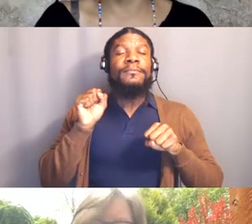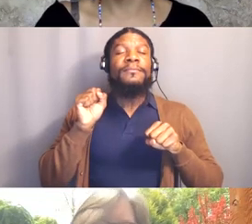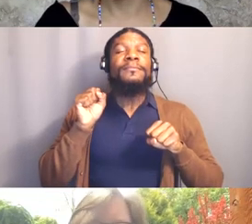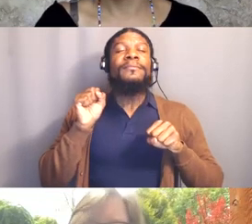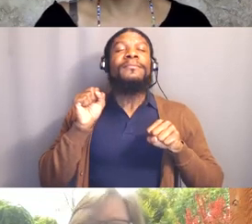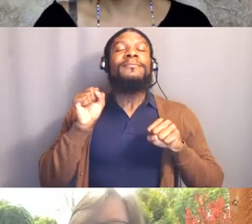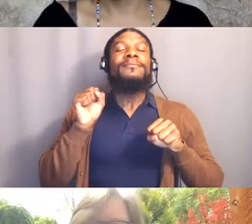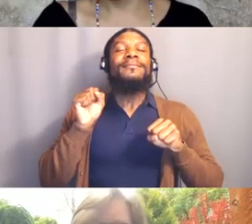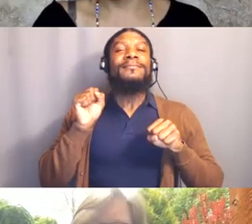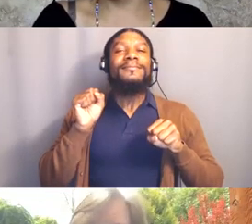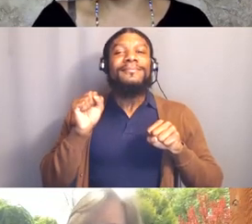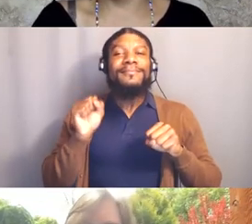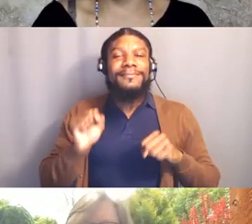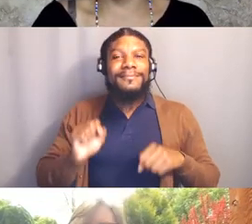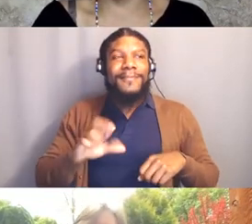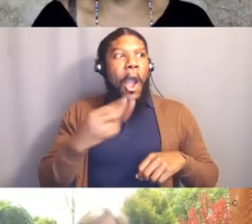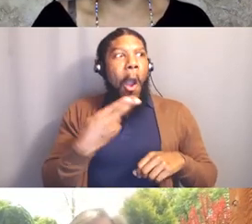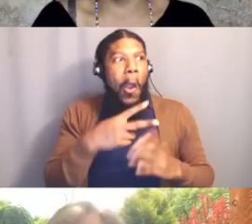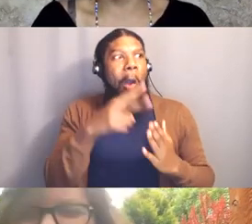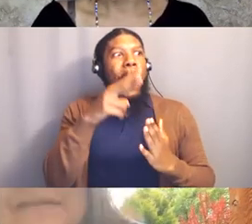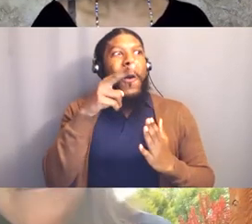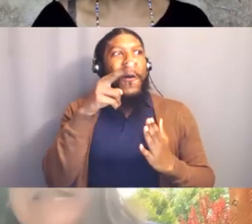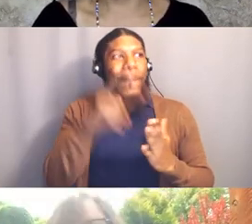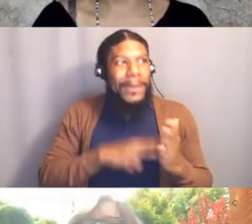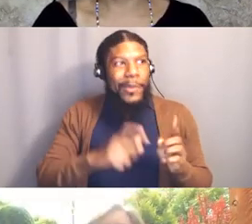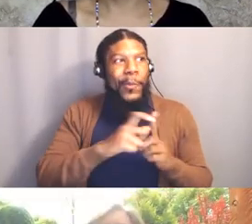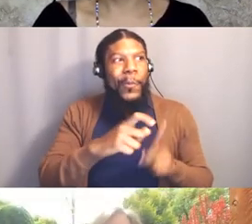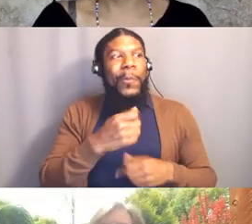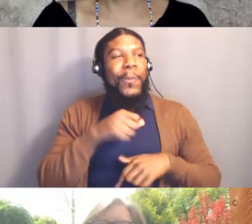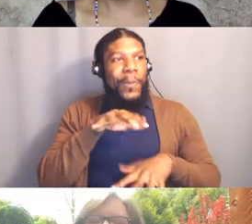I did not just read the word breath Let me try again.